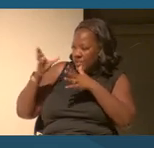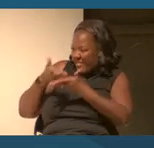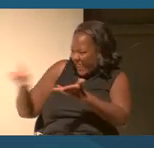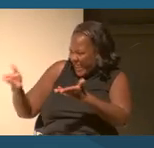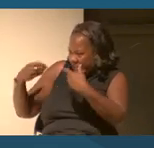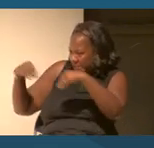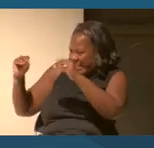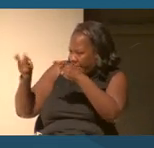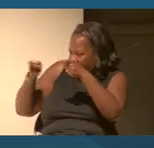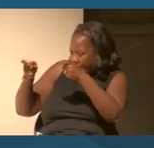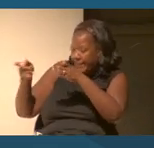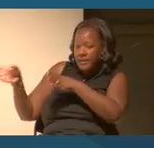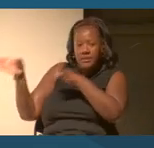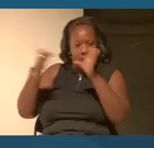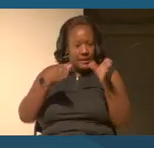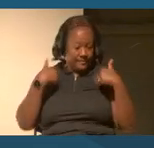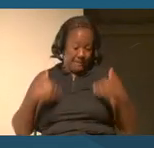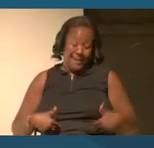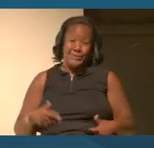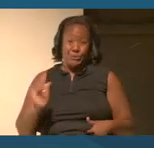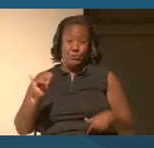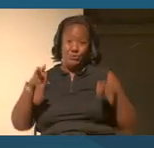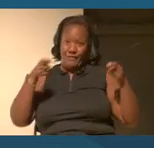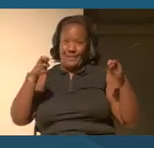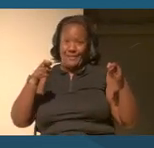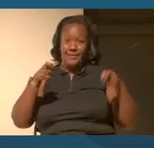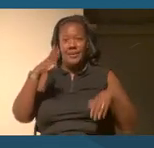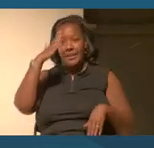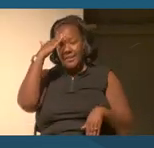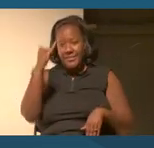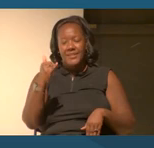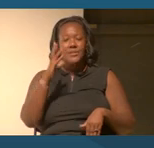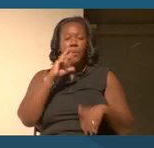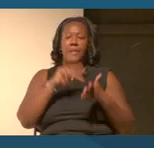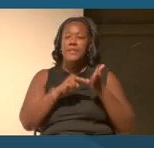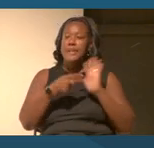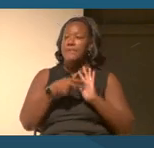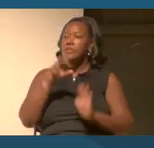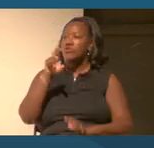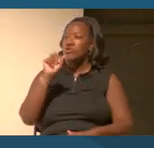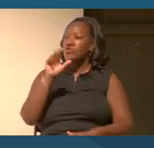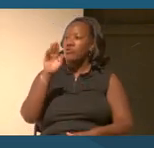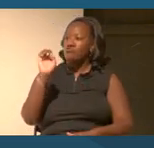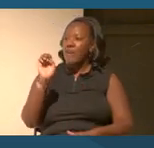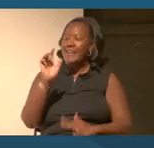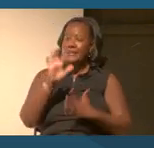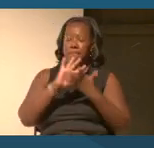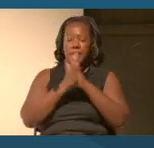And so that's why the definitions of race constantly get scrambled because they're getting